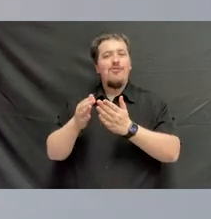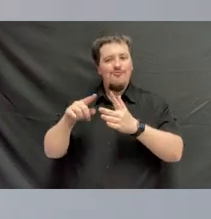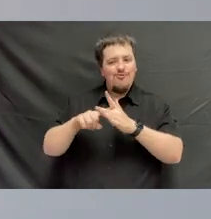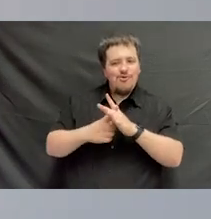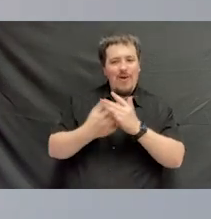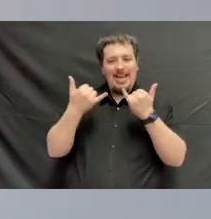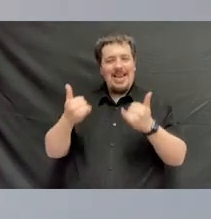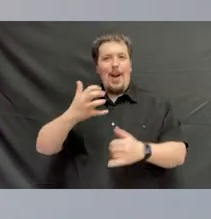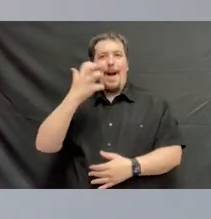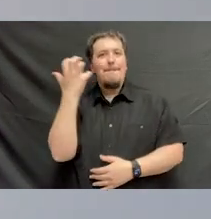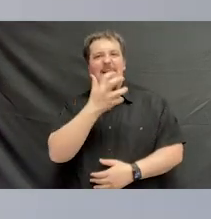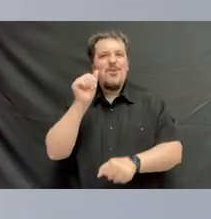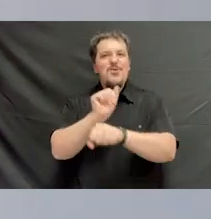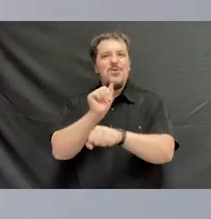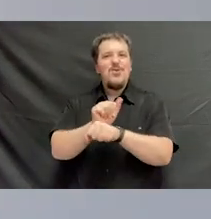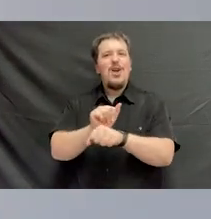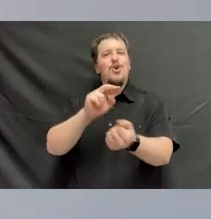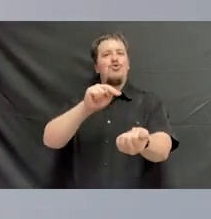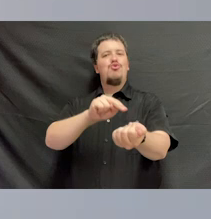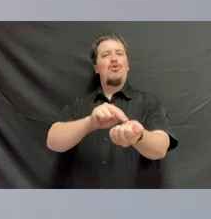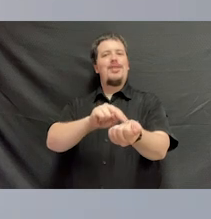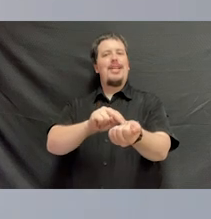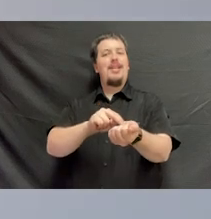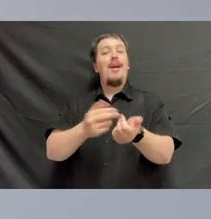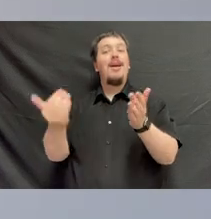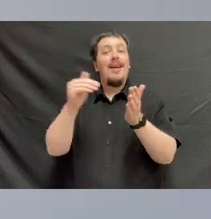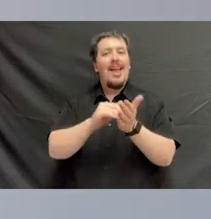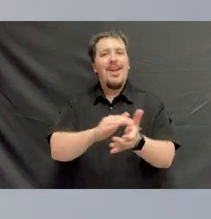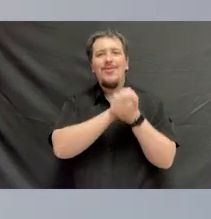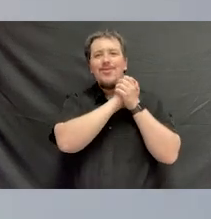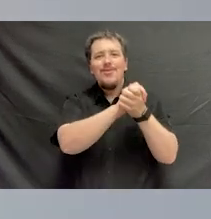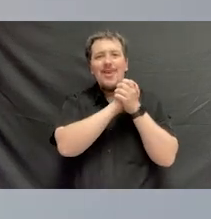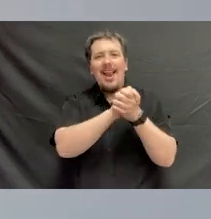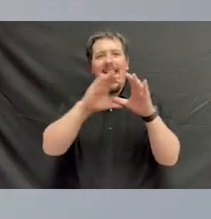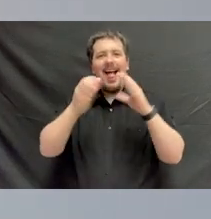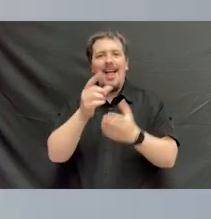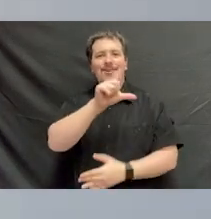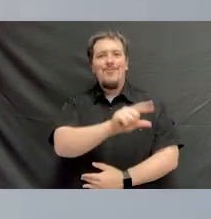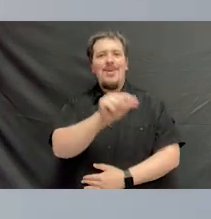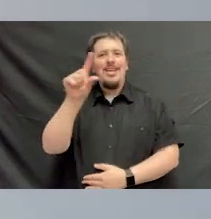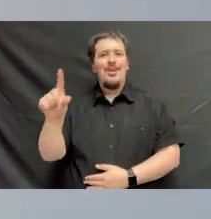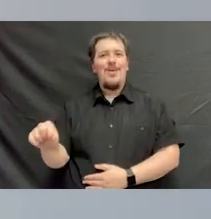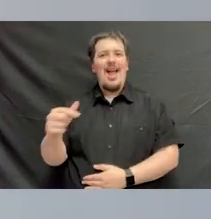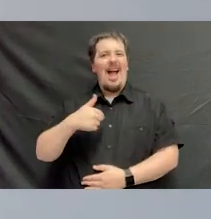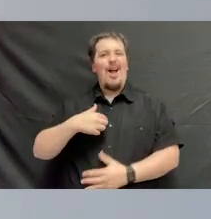As you embark on this amazing career of nursing. Once again, congratulations, class of 2020.